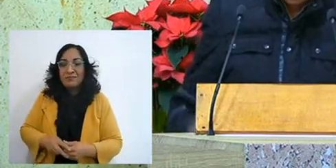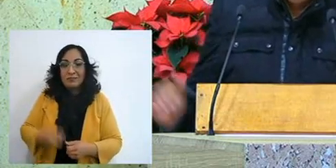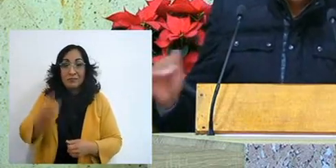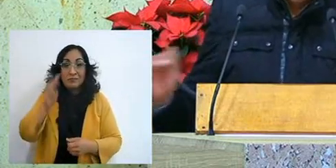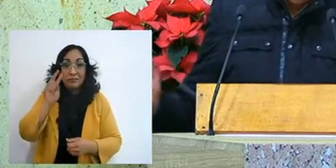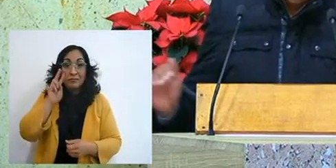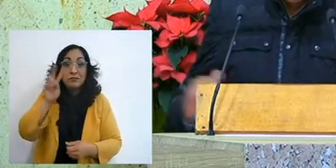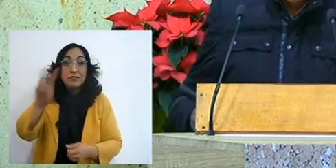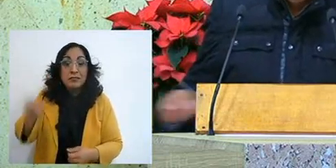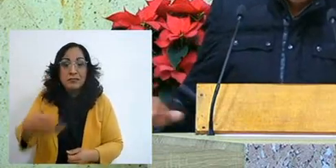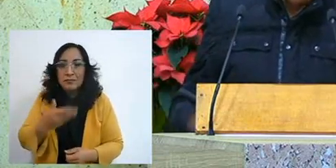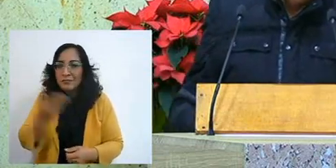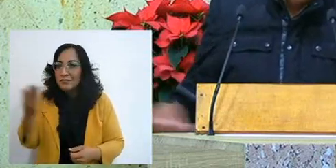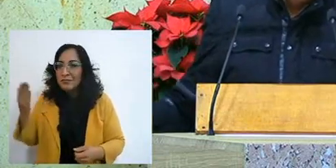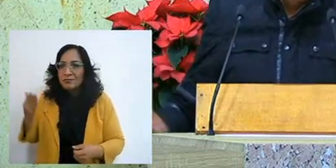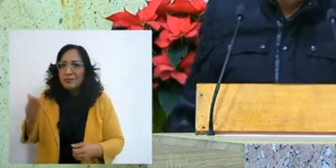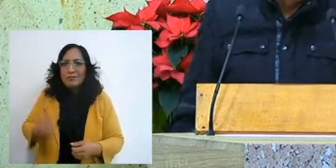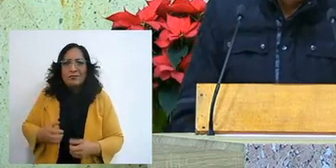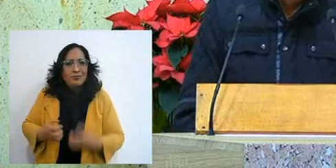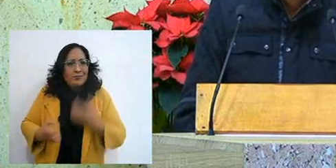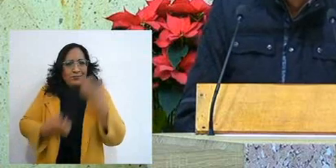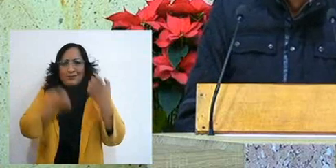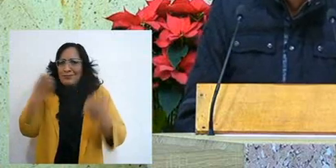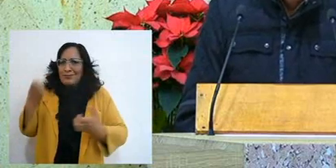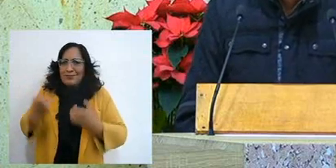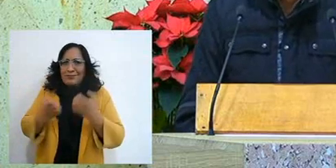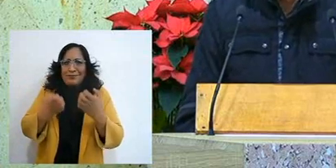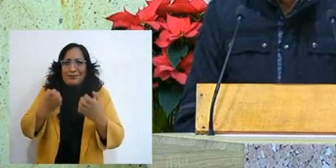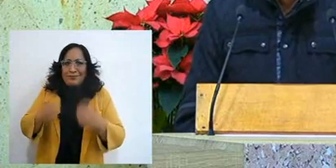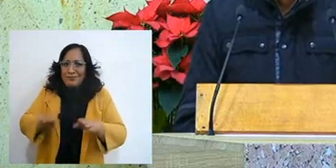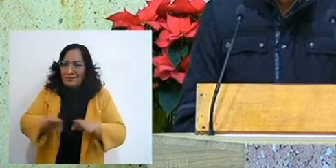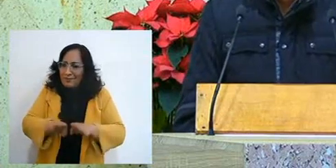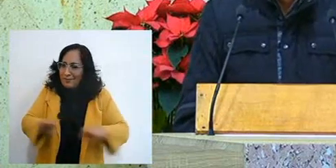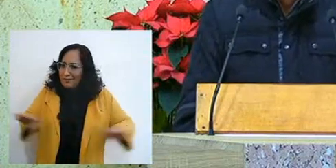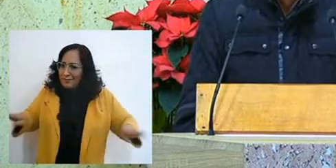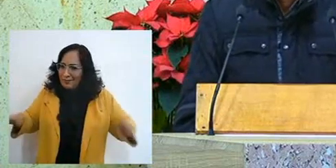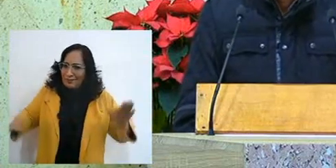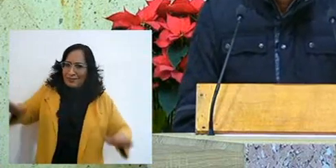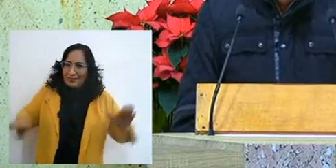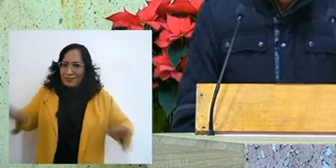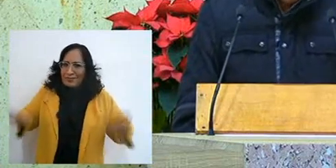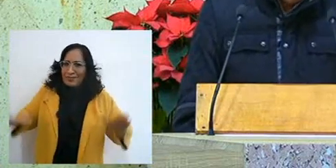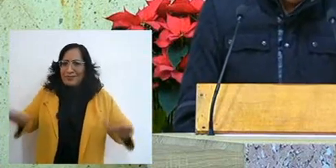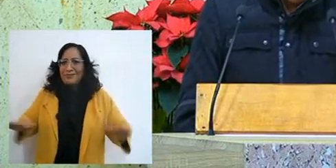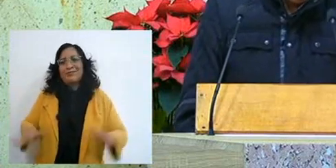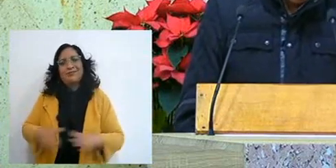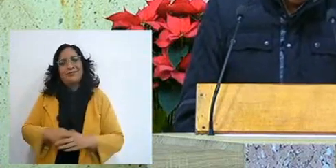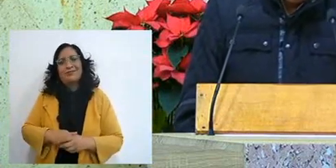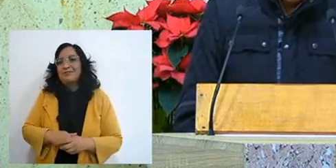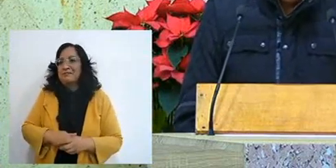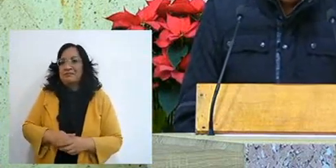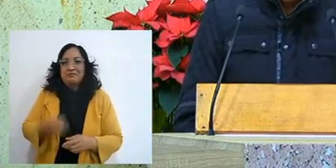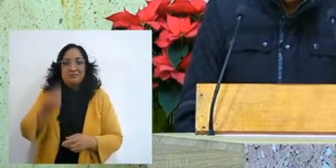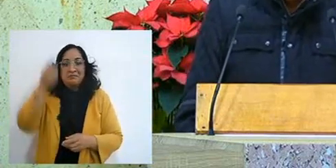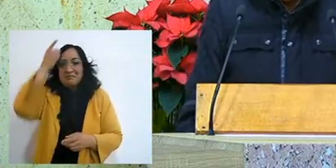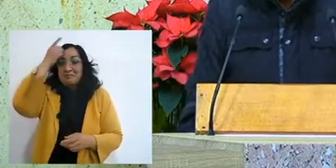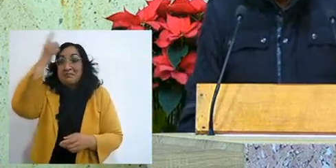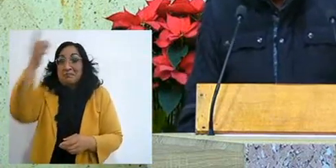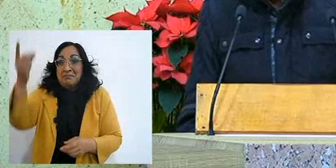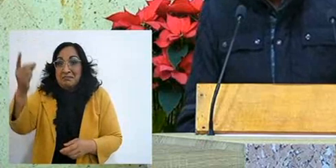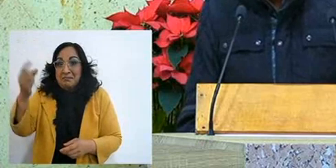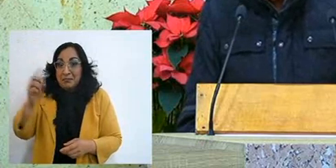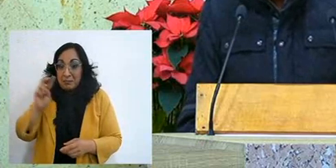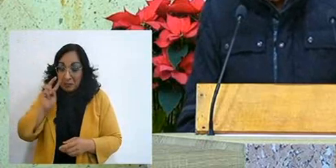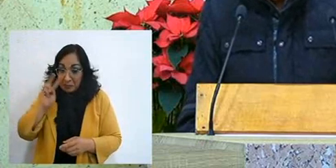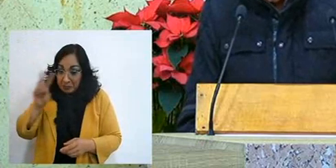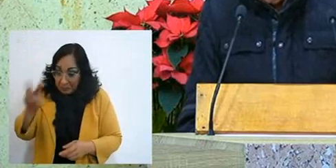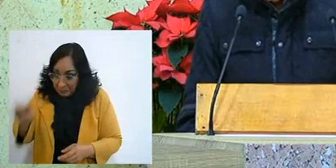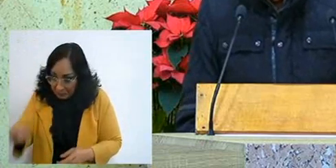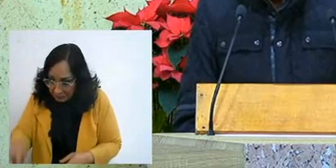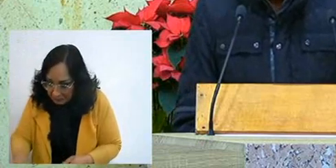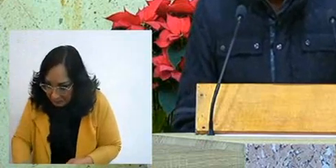from there to a little side of the wing and there you see everything, and oh God and I just looked down, I mean no if it's high eh,